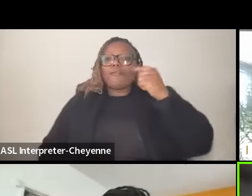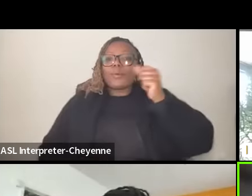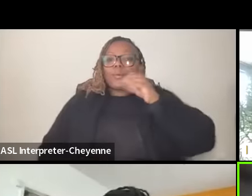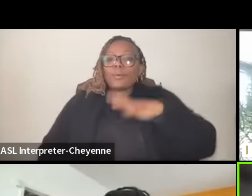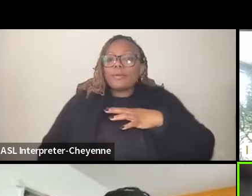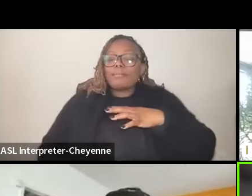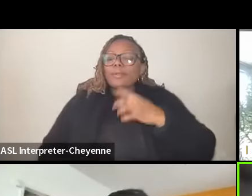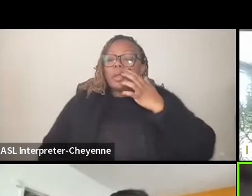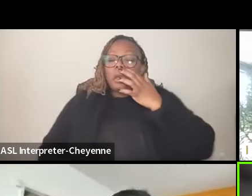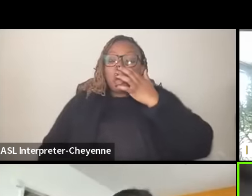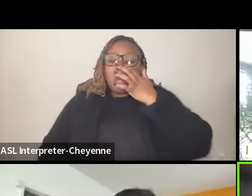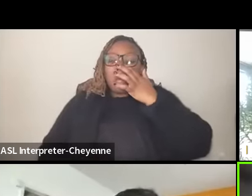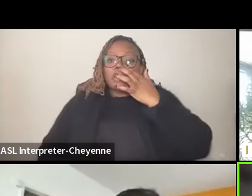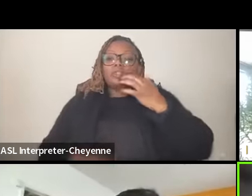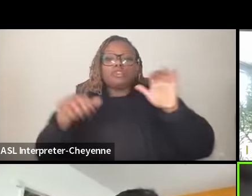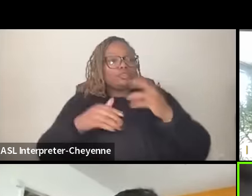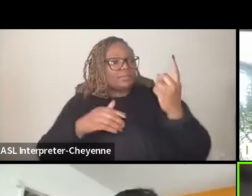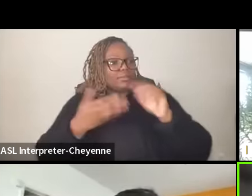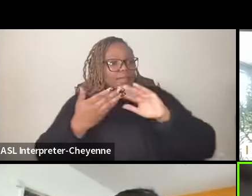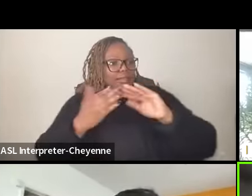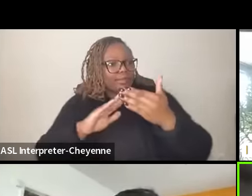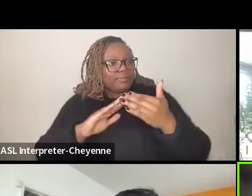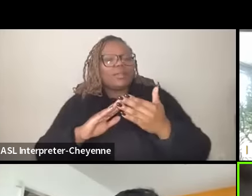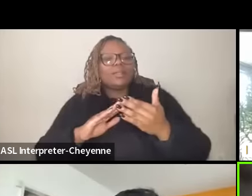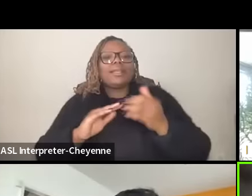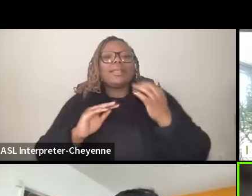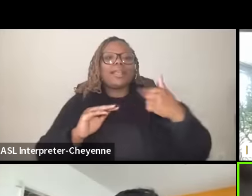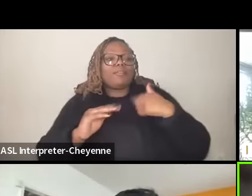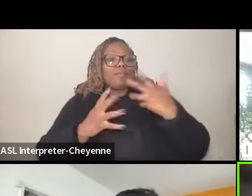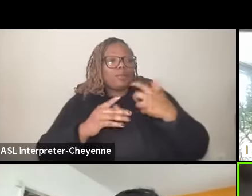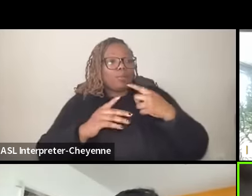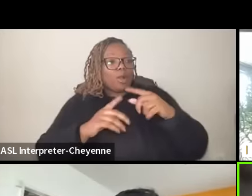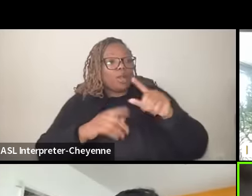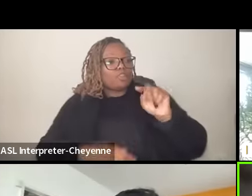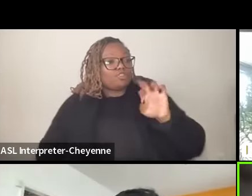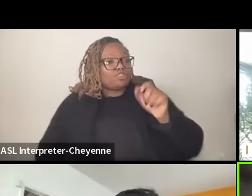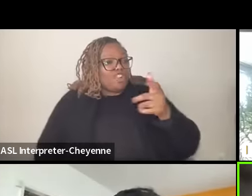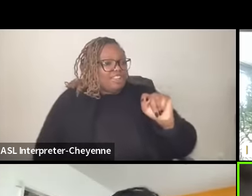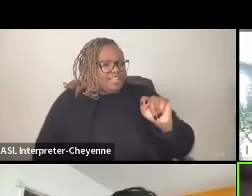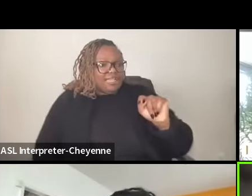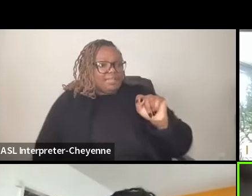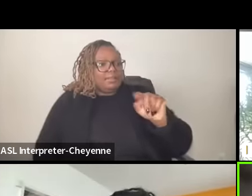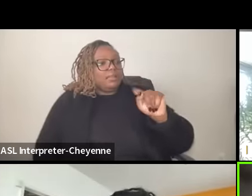So that's what it comes down to.